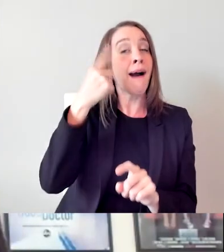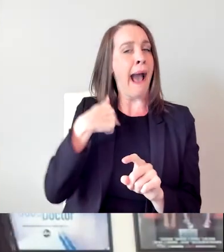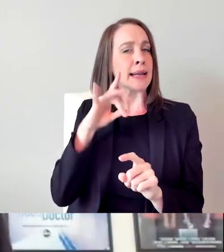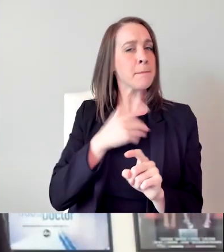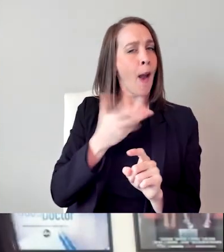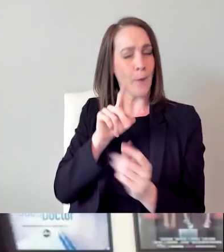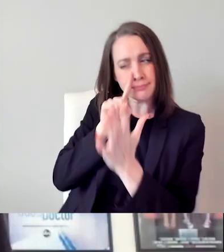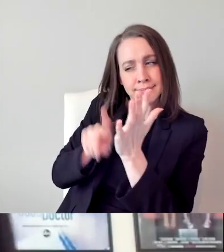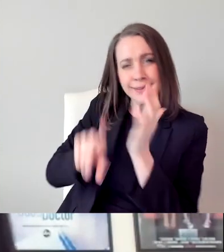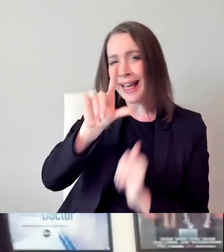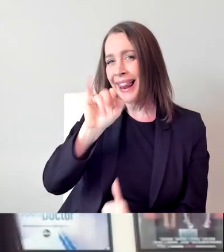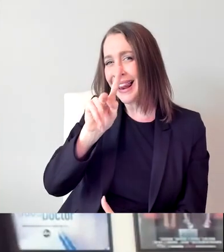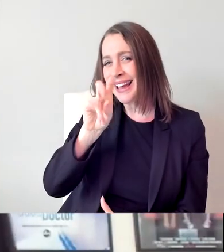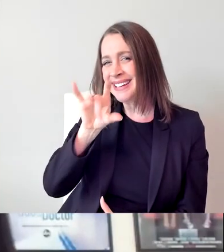And the stats are not great.